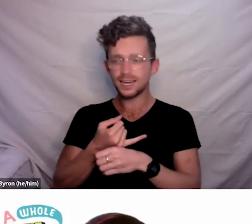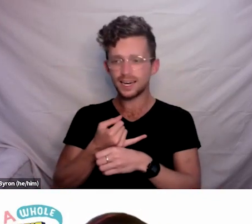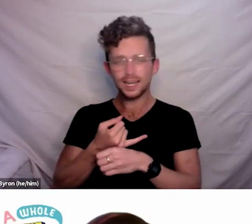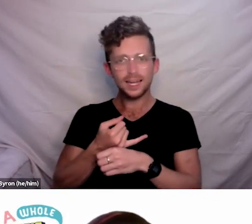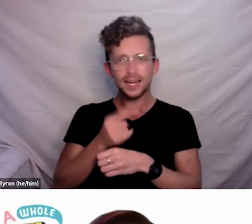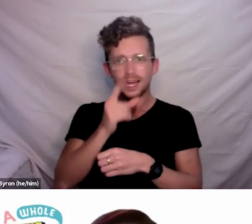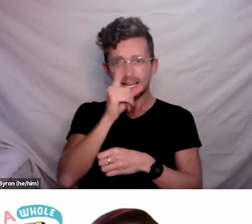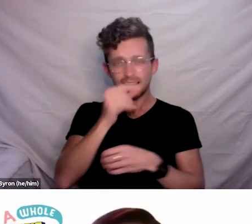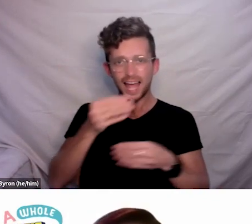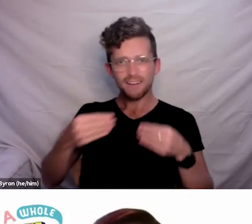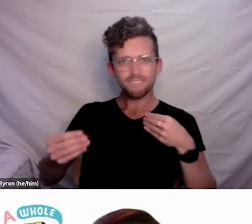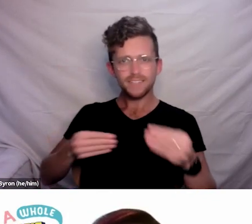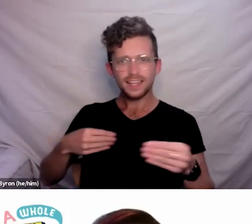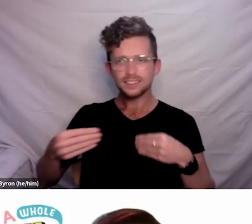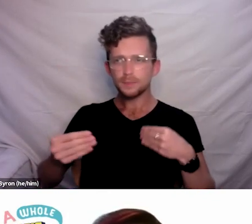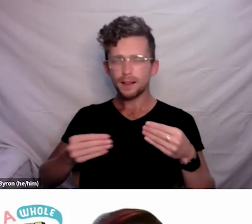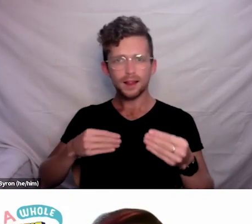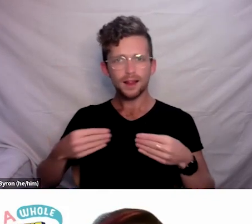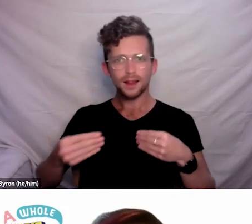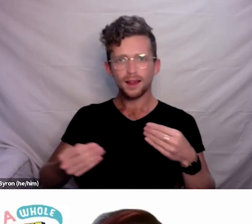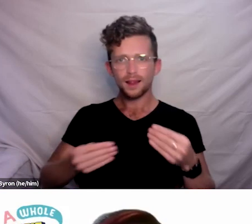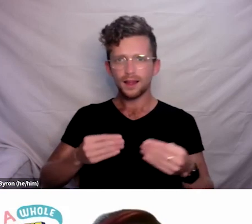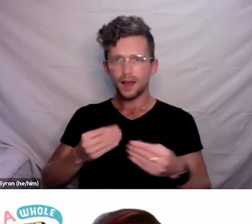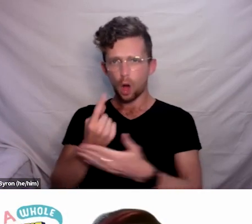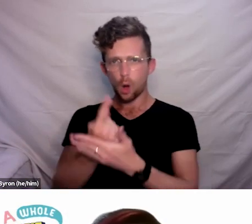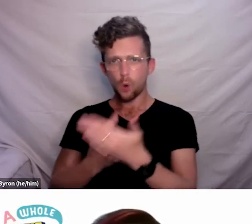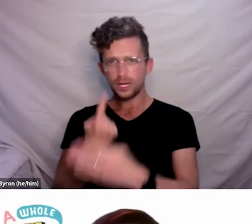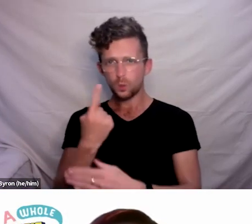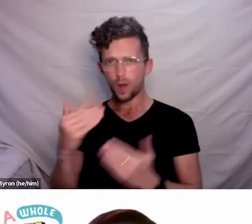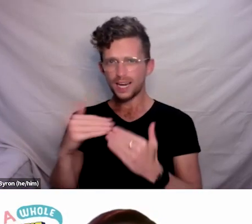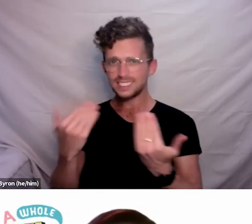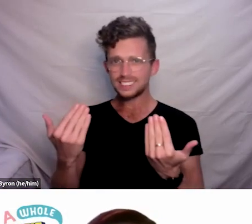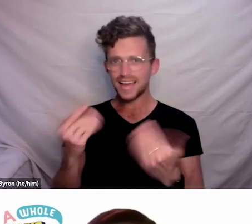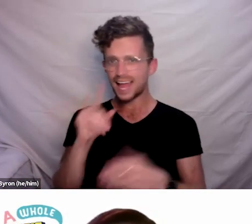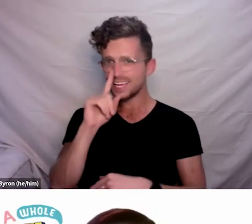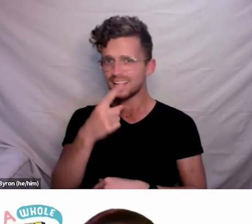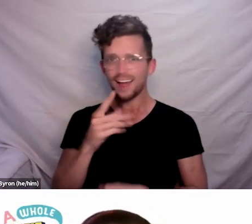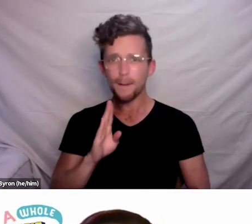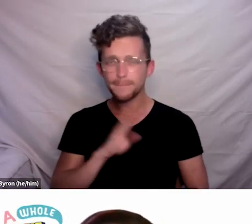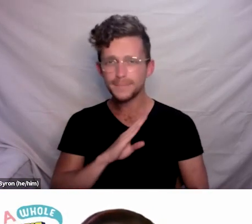you know, who only have that day or two? And what can, you know